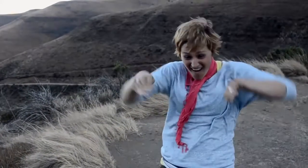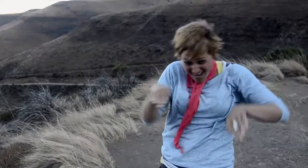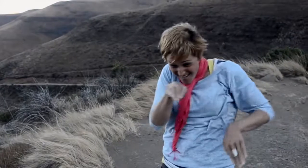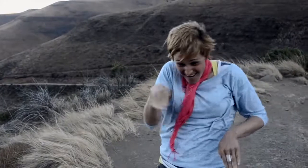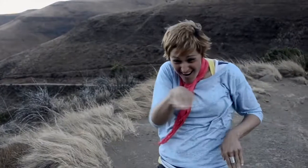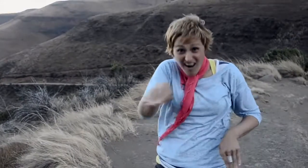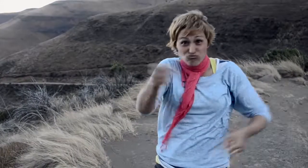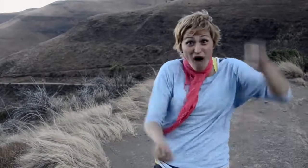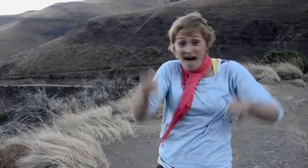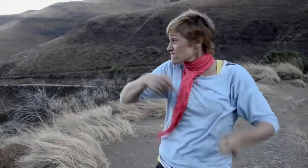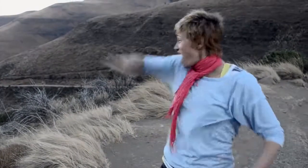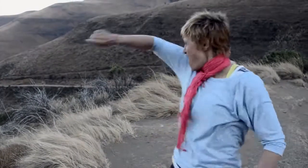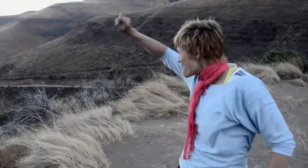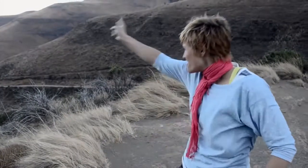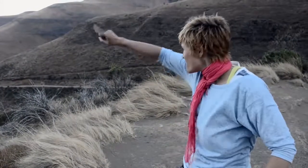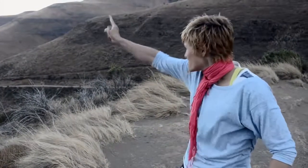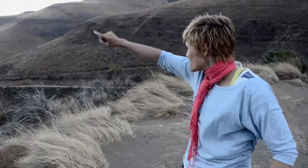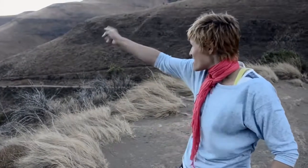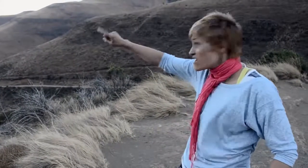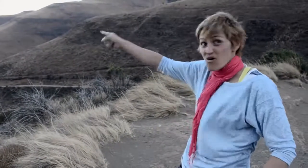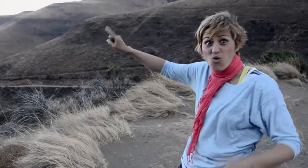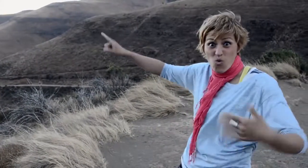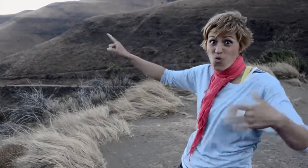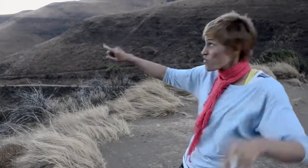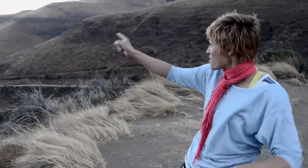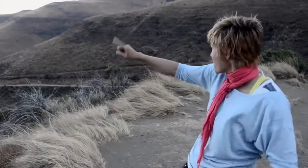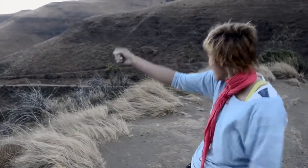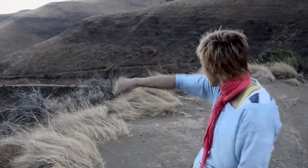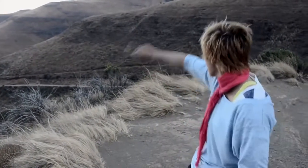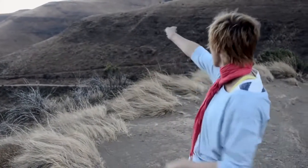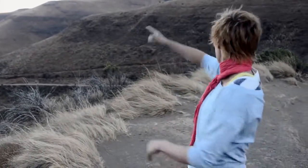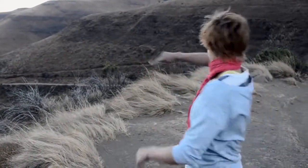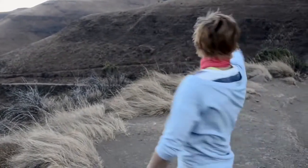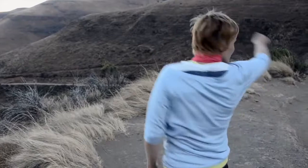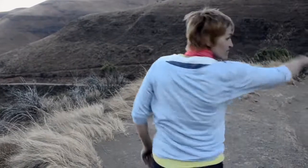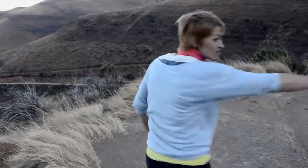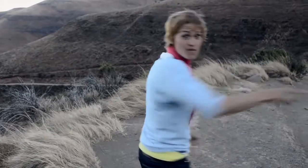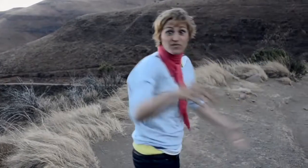See the valley we drove through, all those winding curves on the mountains?